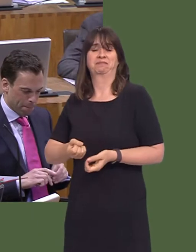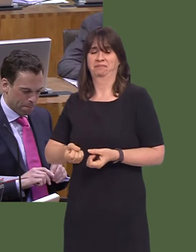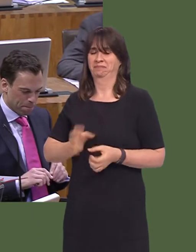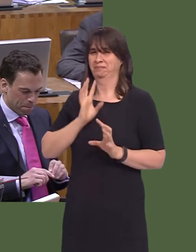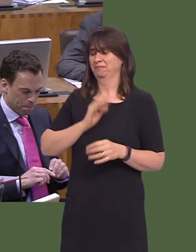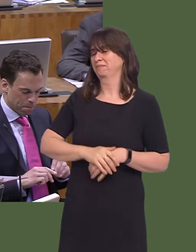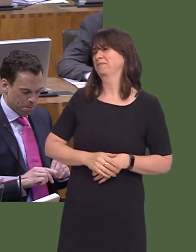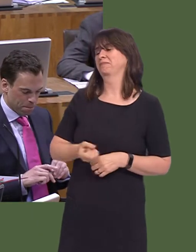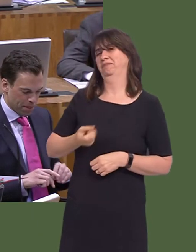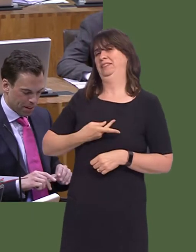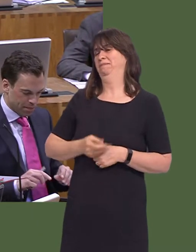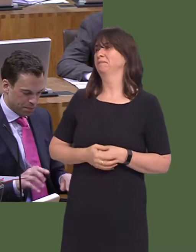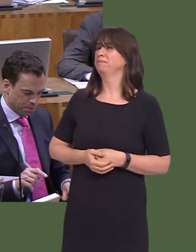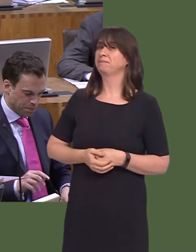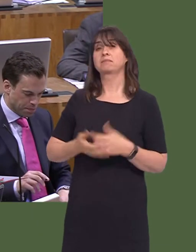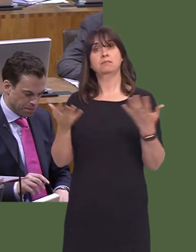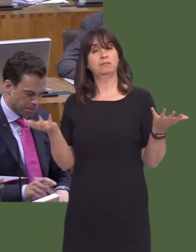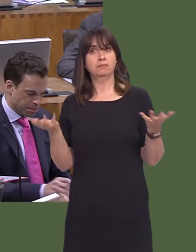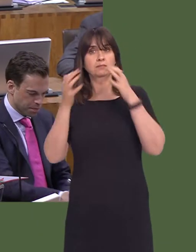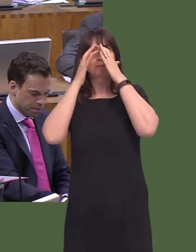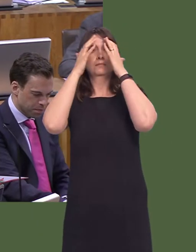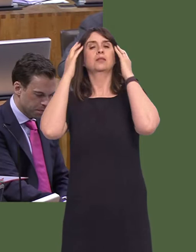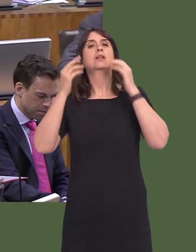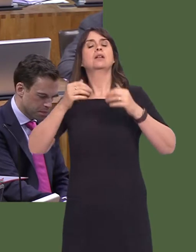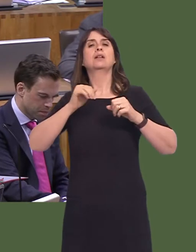this debate is a sensible one and not one driven by what is seen as political expediency?